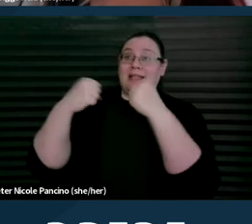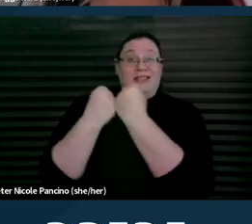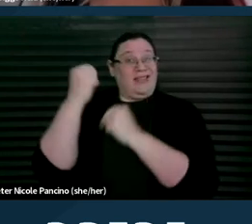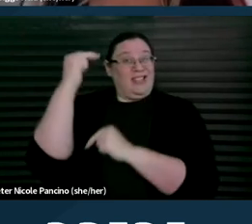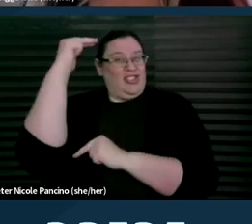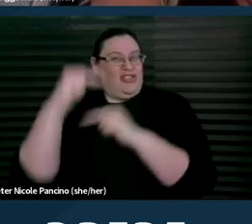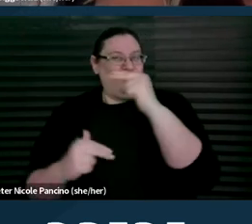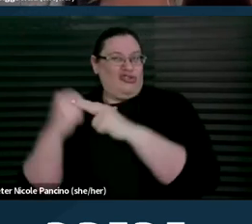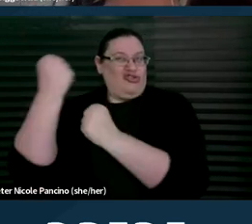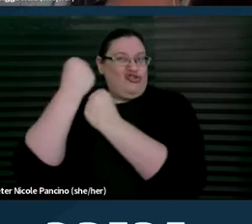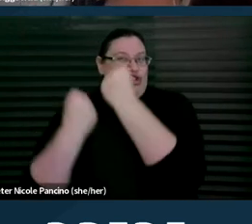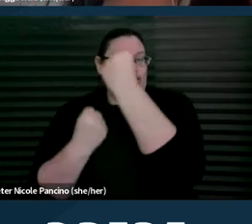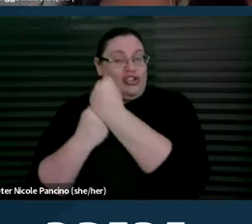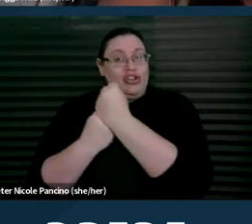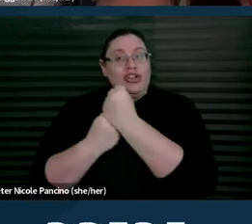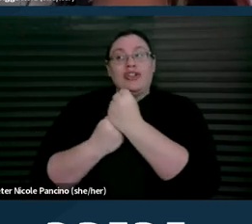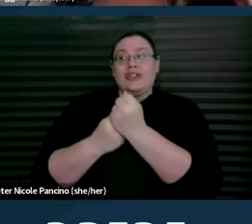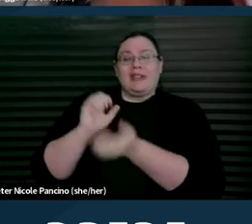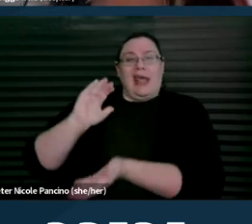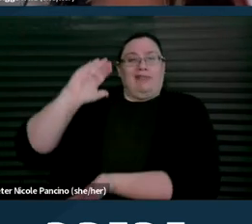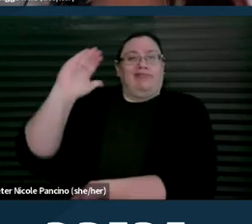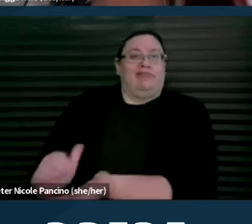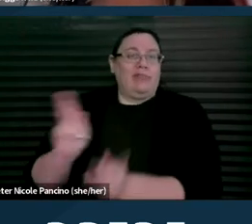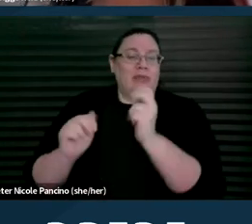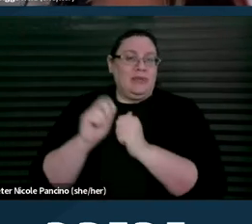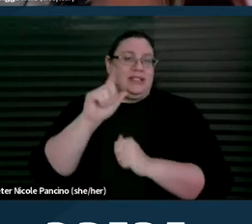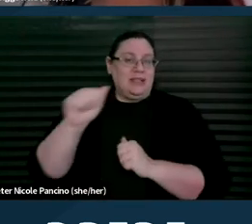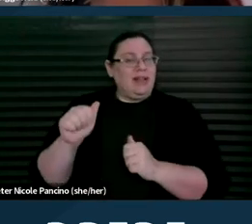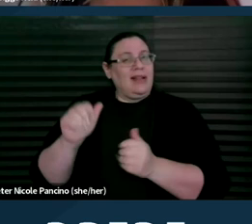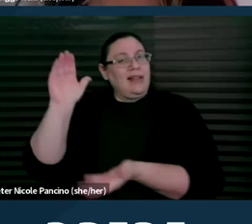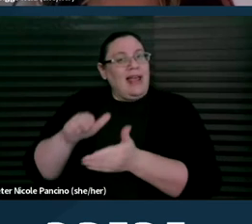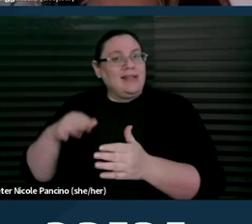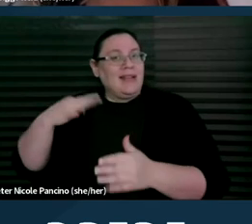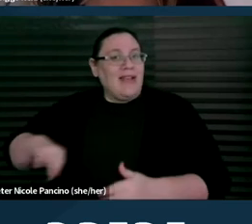that disadvantage people with disabilities. So an example of that would be lack of medical school training